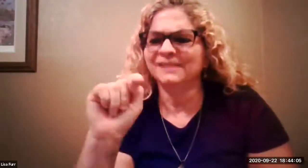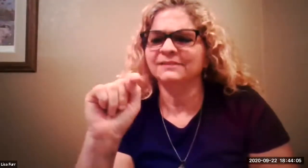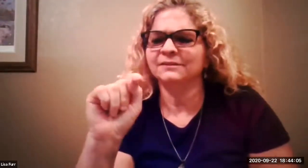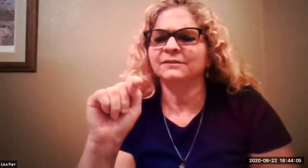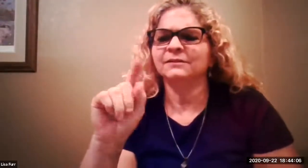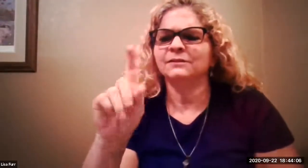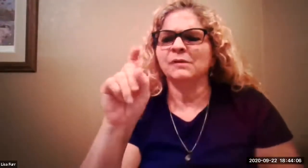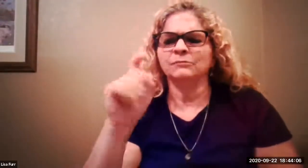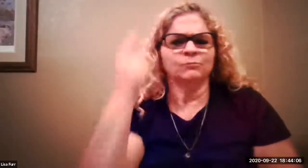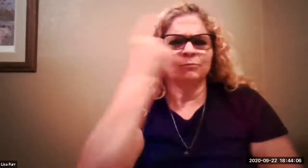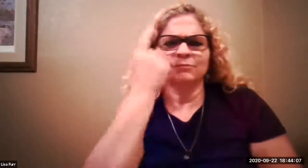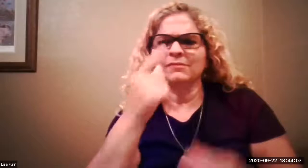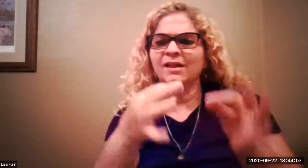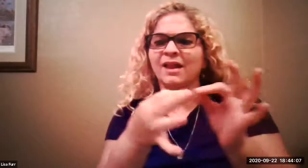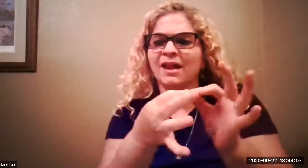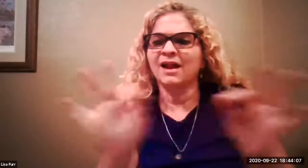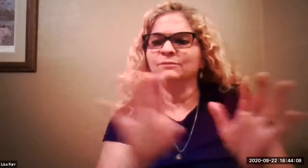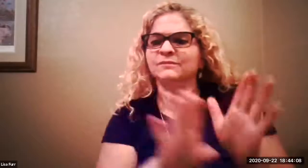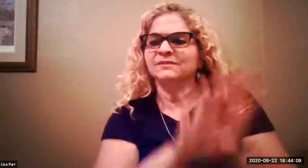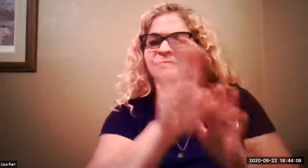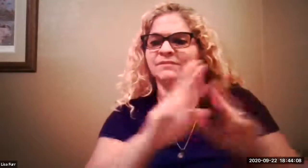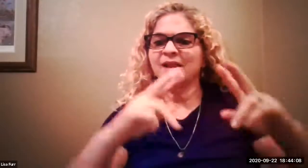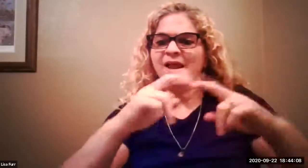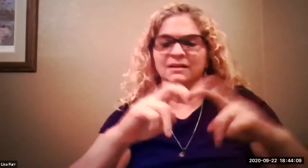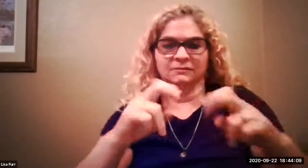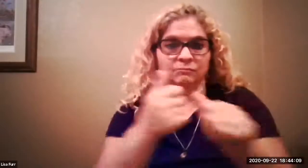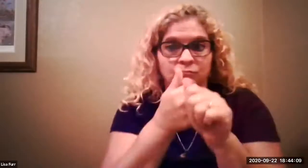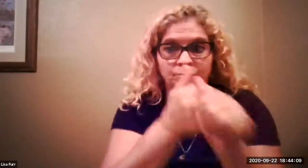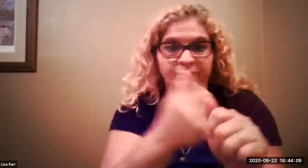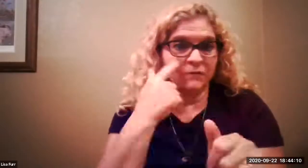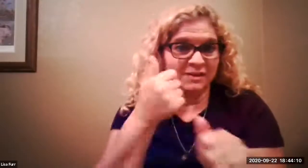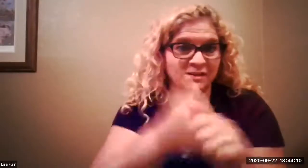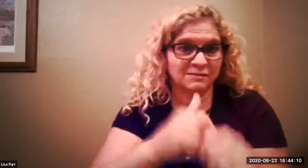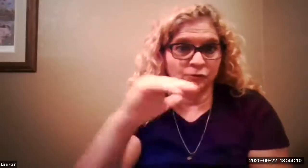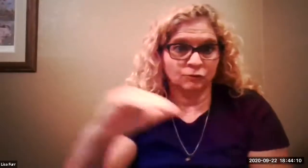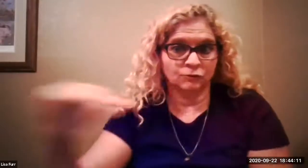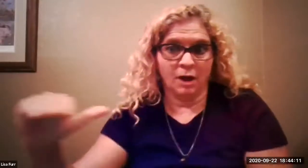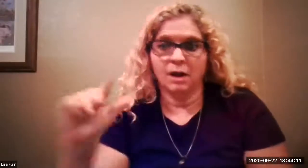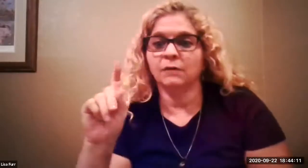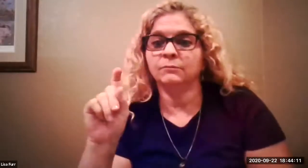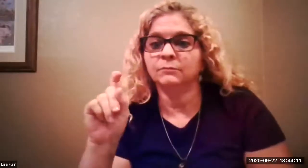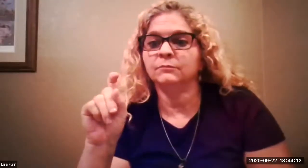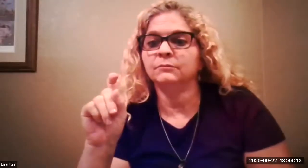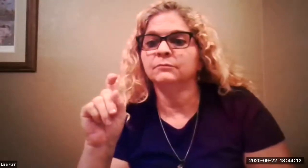about video text and wondering about the